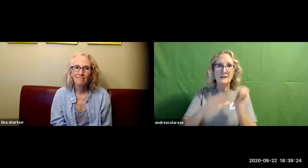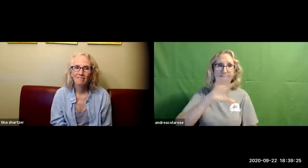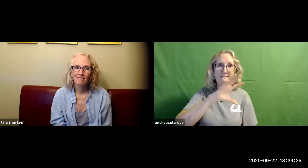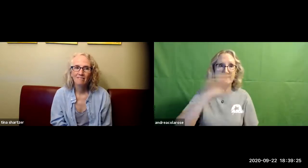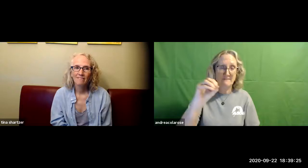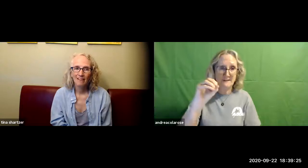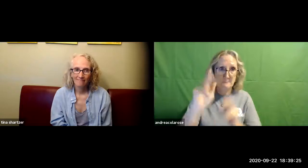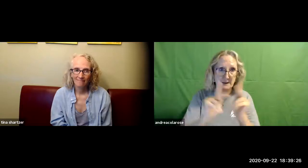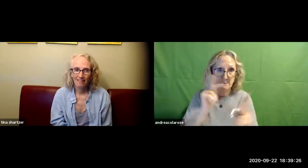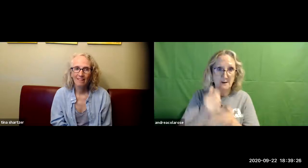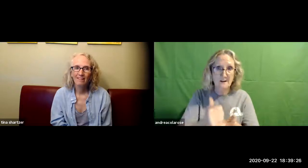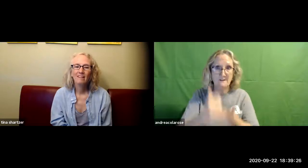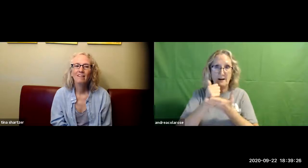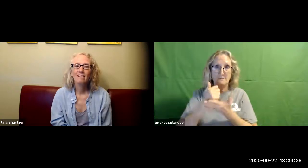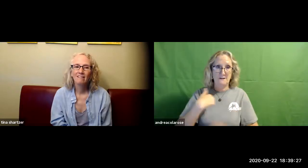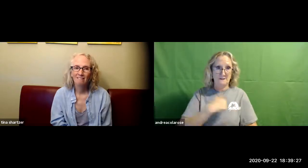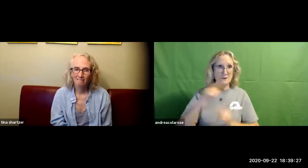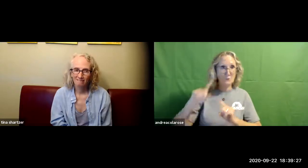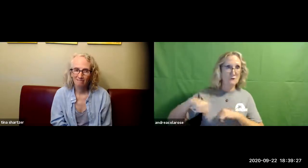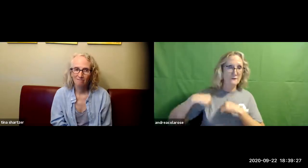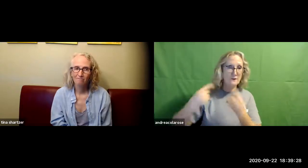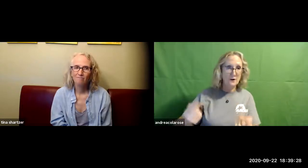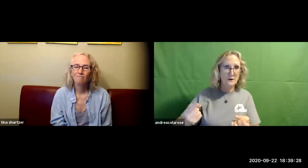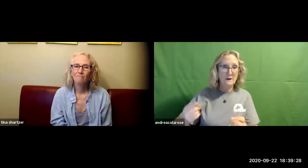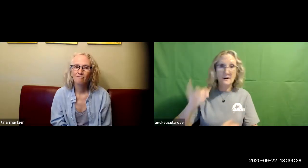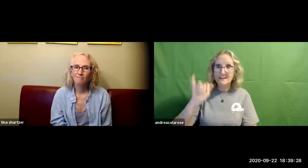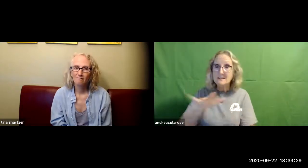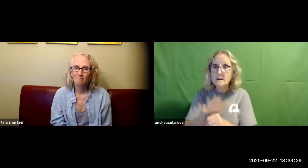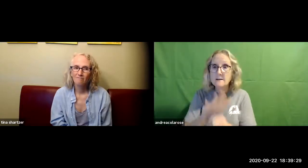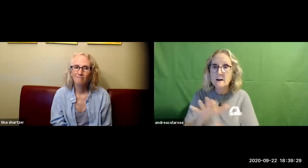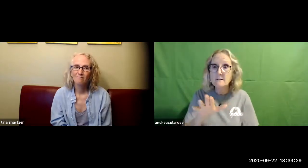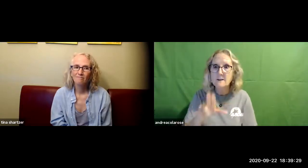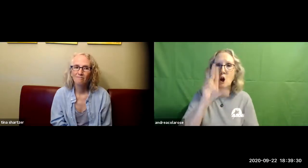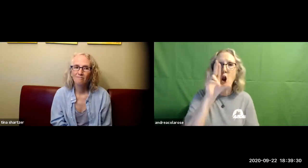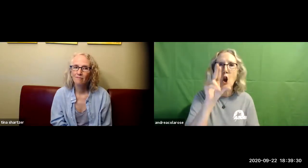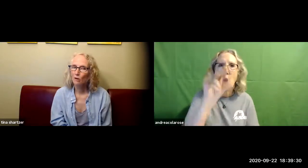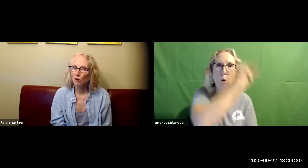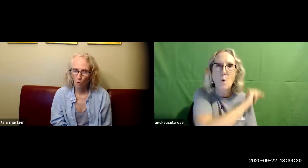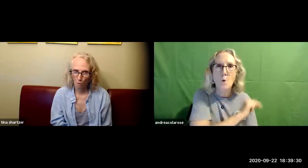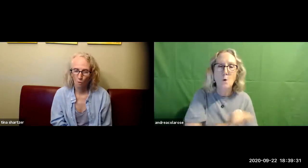different people i would say more than 50 people have